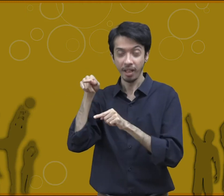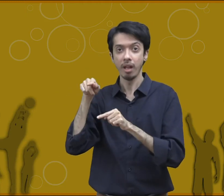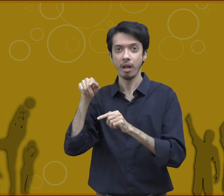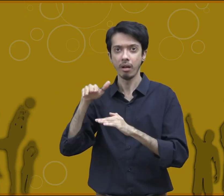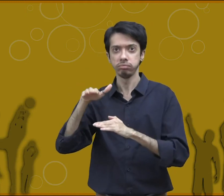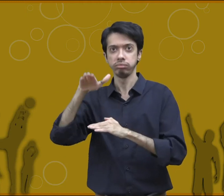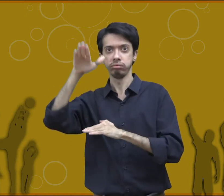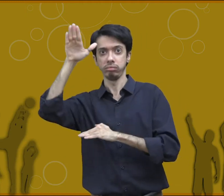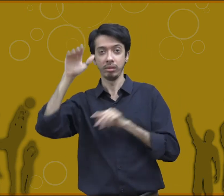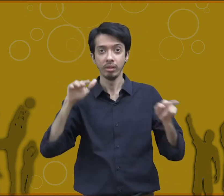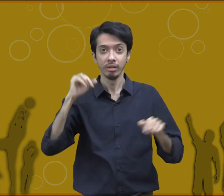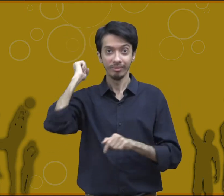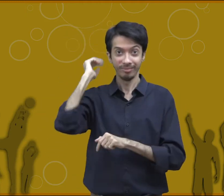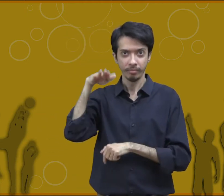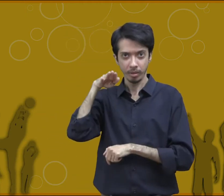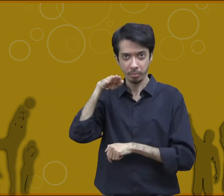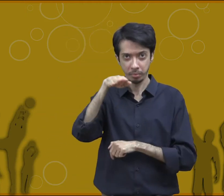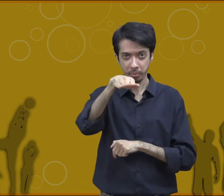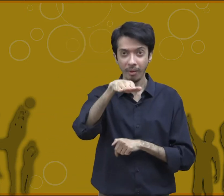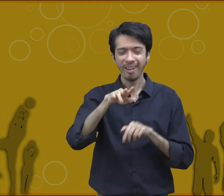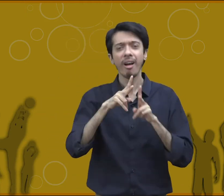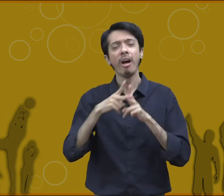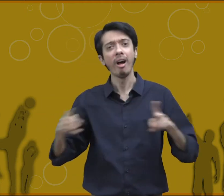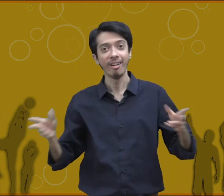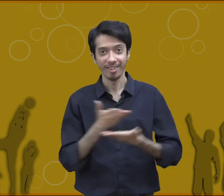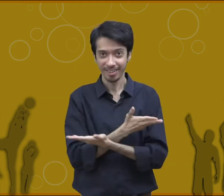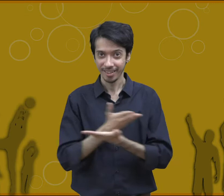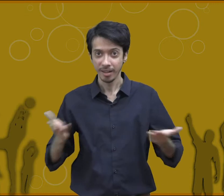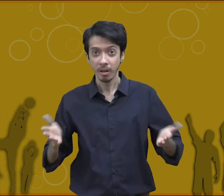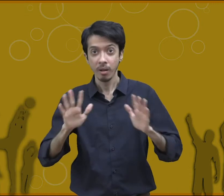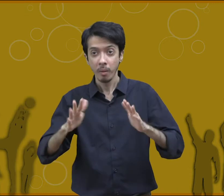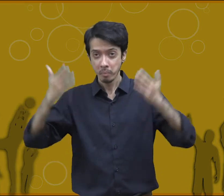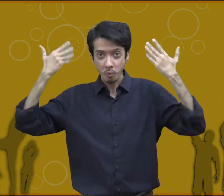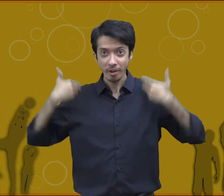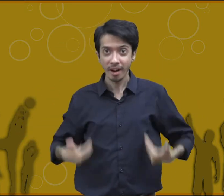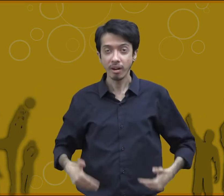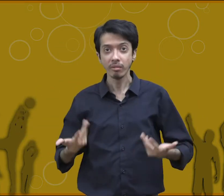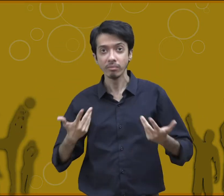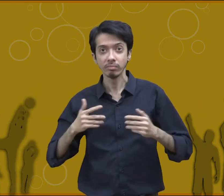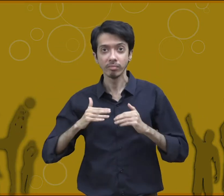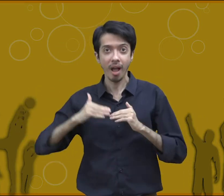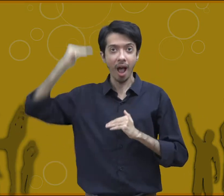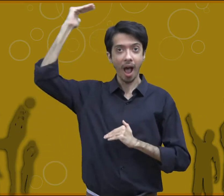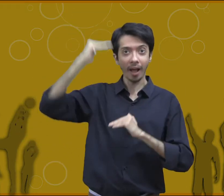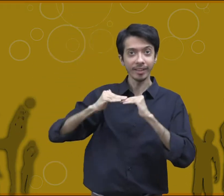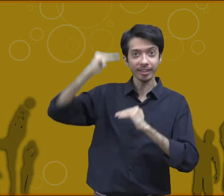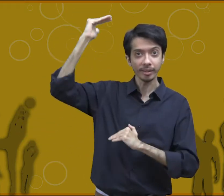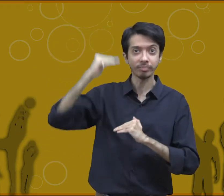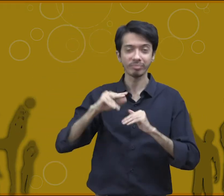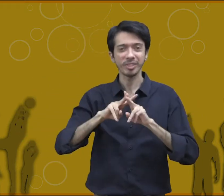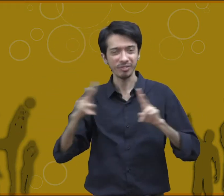of throwing a javelin. These are the techniques. Some sports are also fixed to play on the basis of the heights of the players.